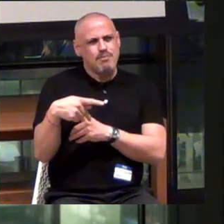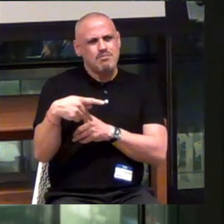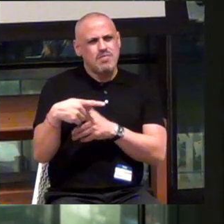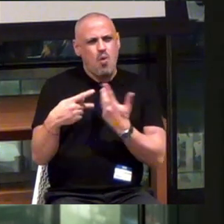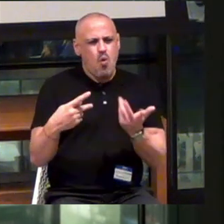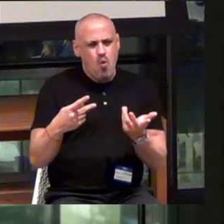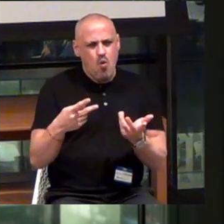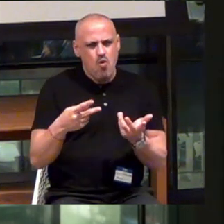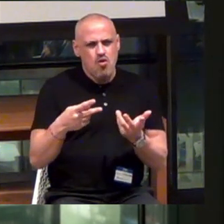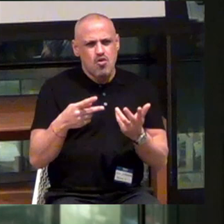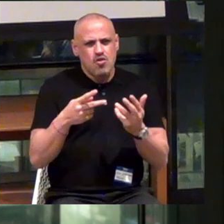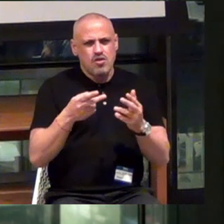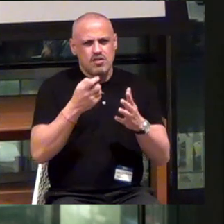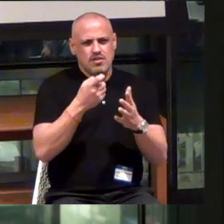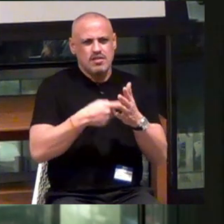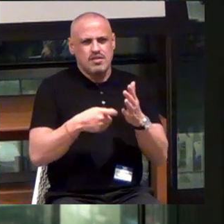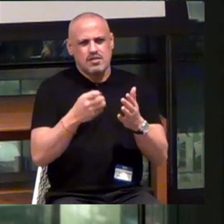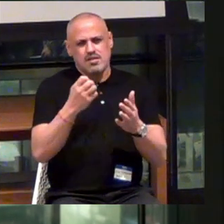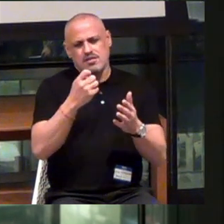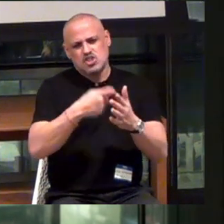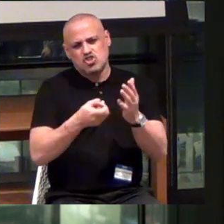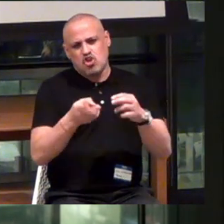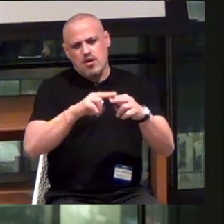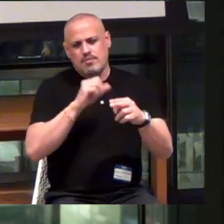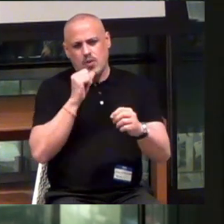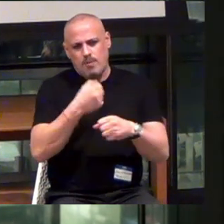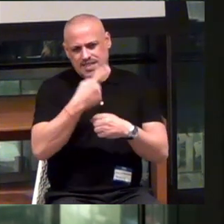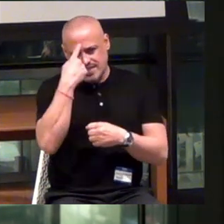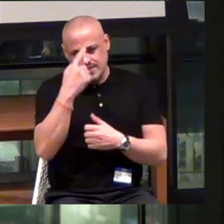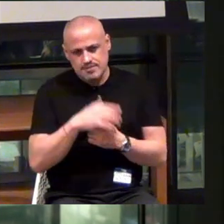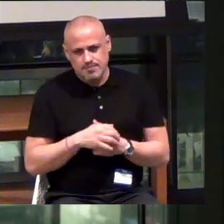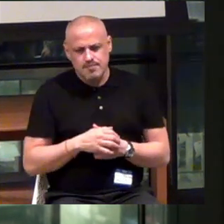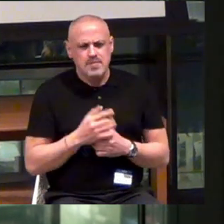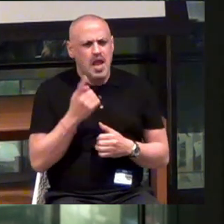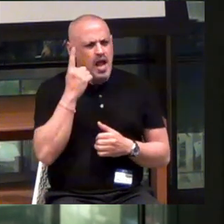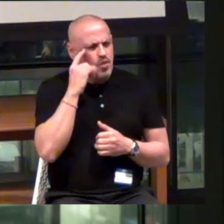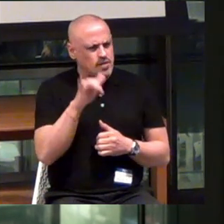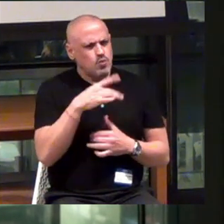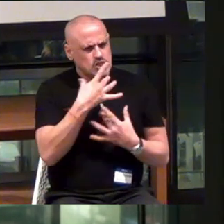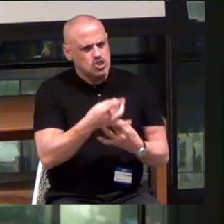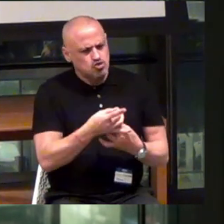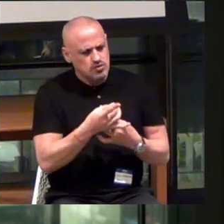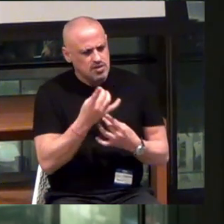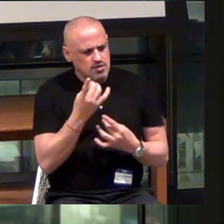Or the mark-ups don't make sense. So... I just thought that that was really interesting. Because it means that if you...